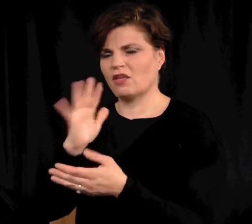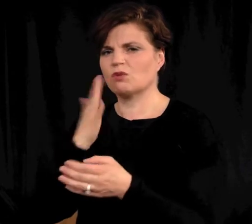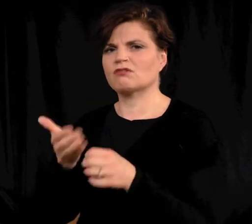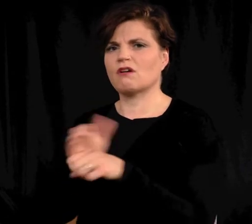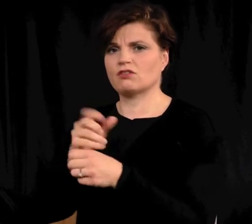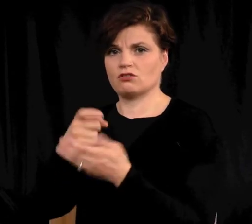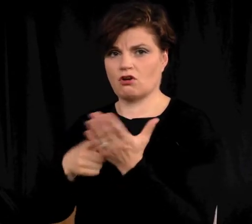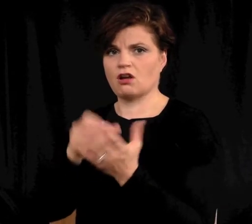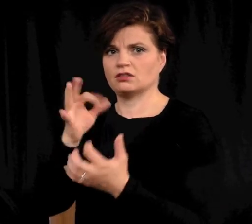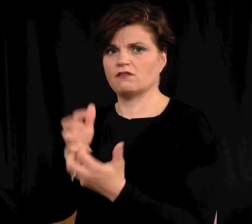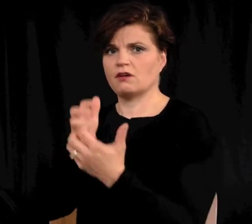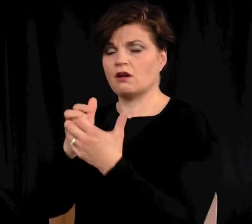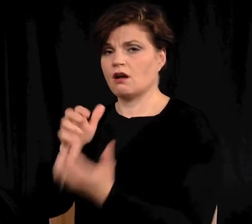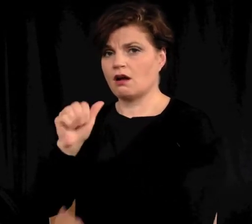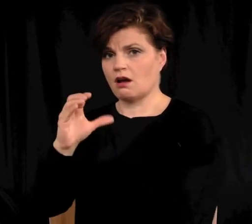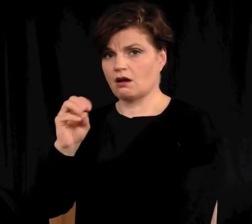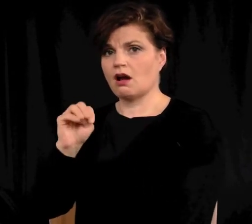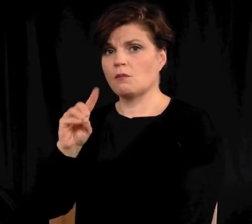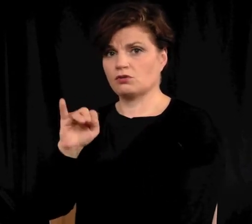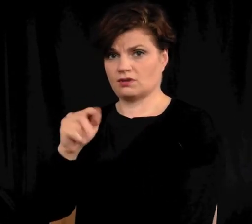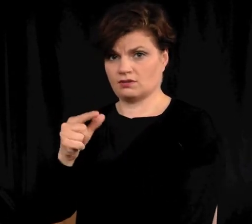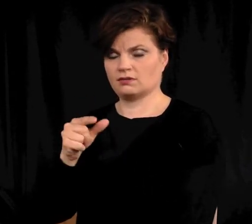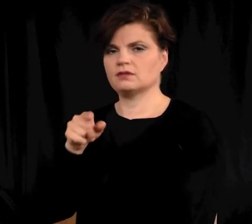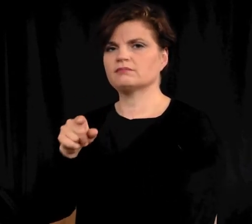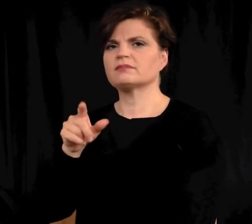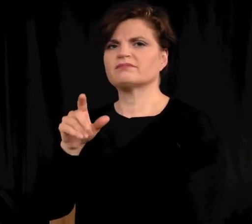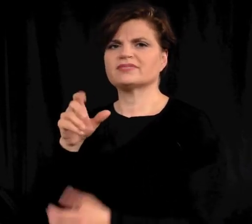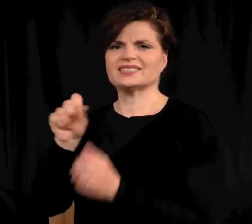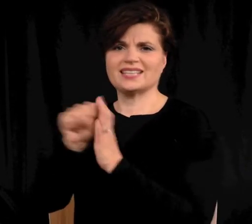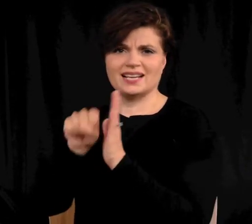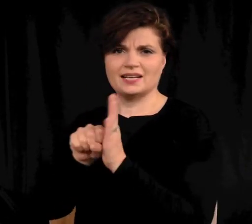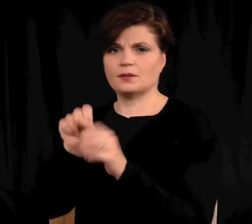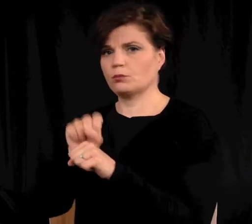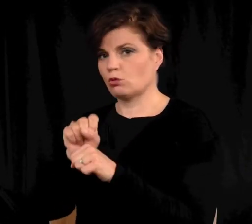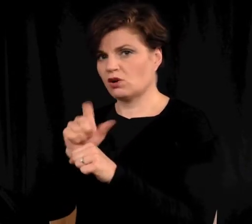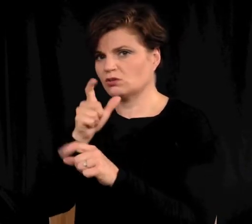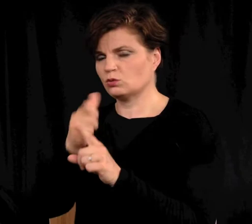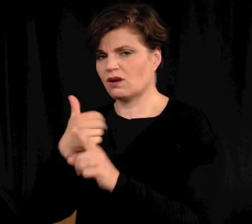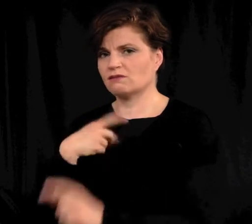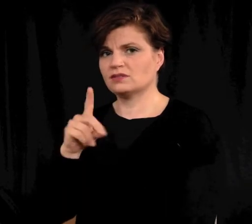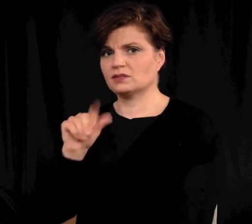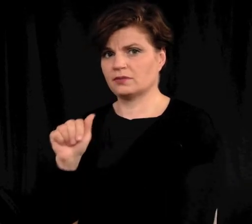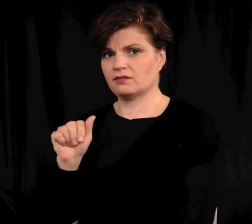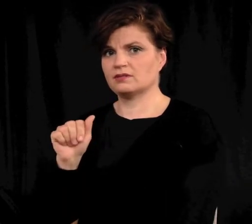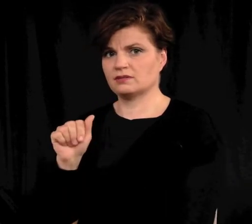cover the costs of accommodating State employees with disabilities.